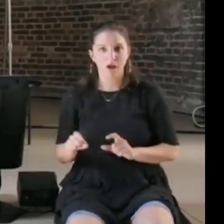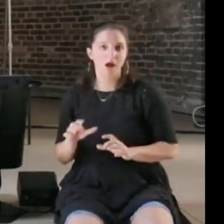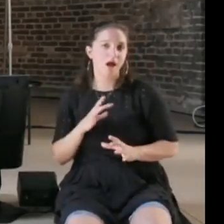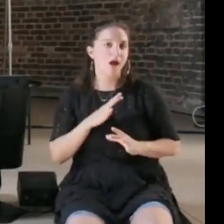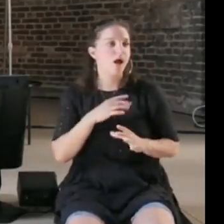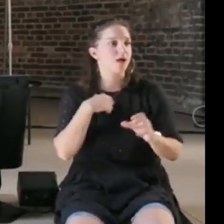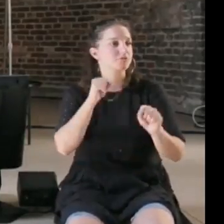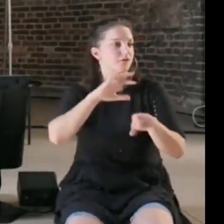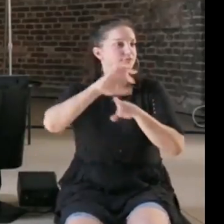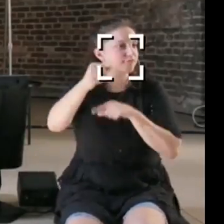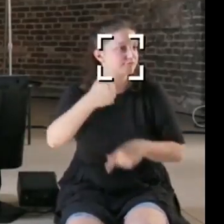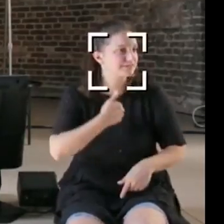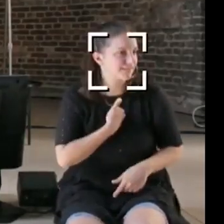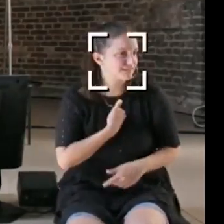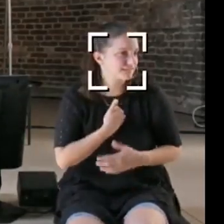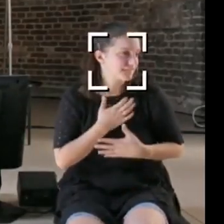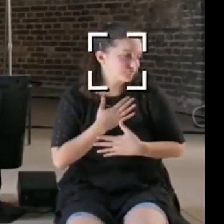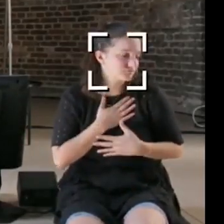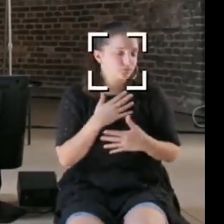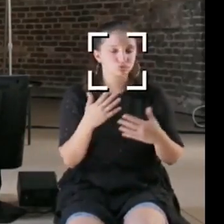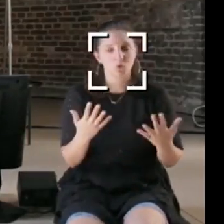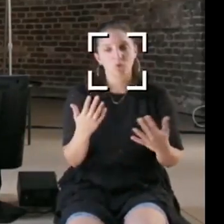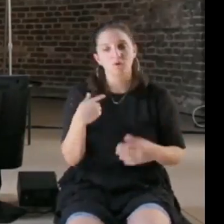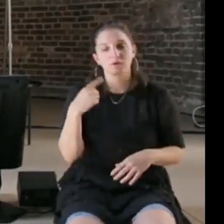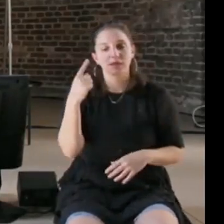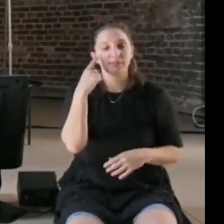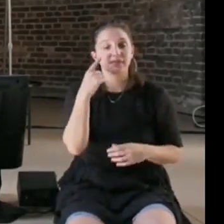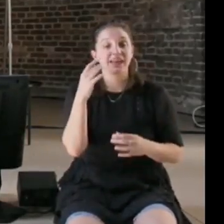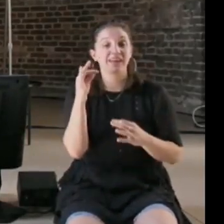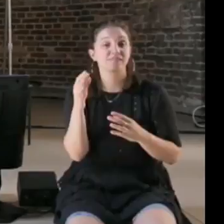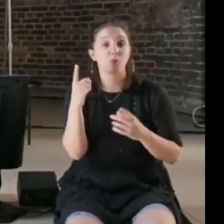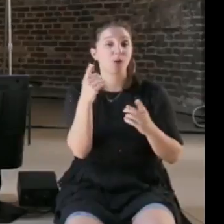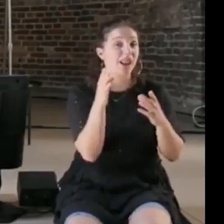kind then it can also be kind of limiting.